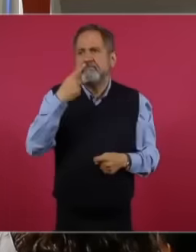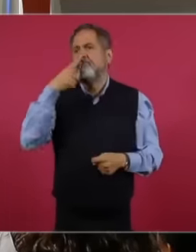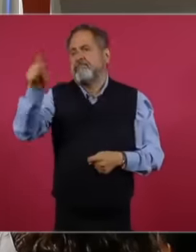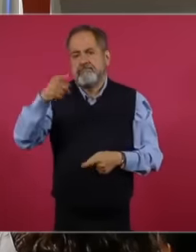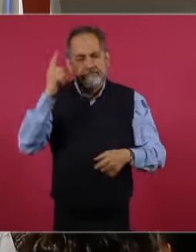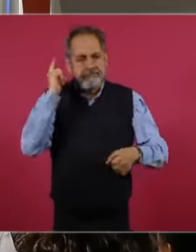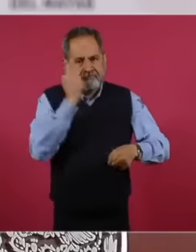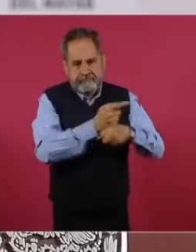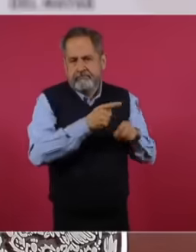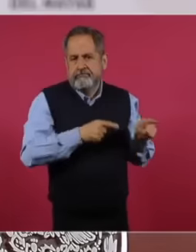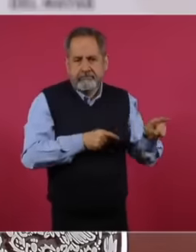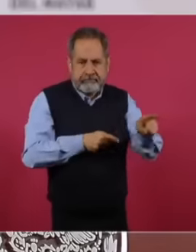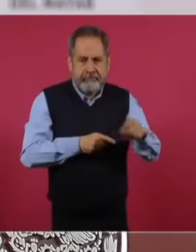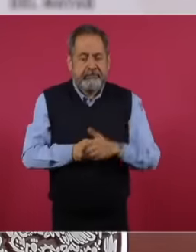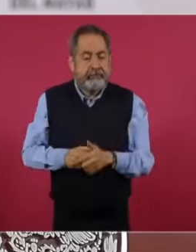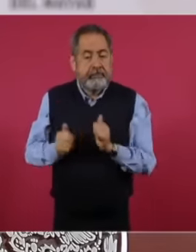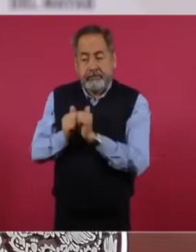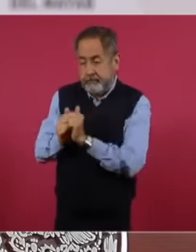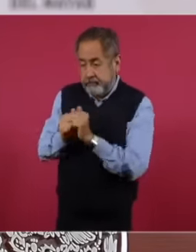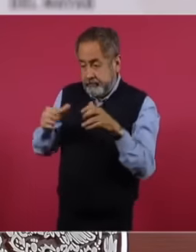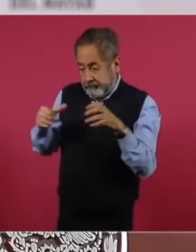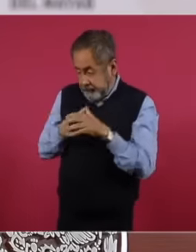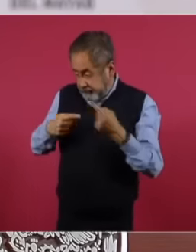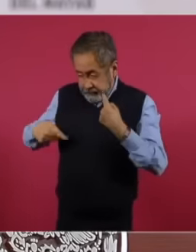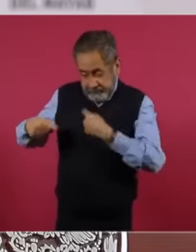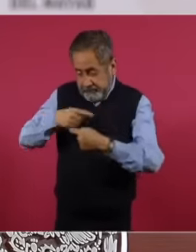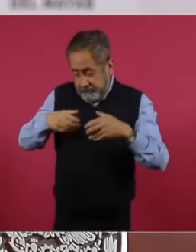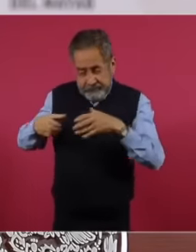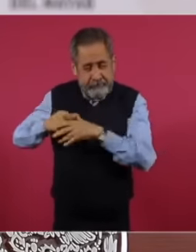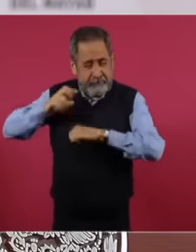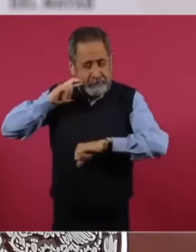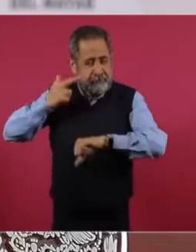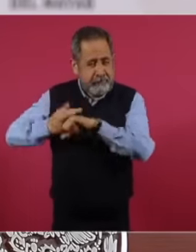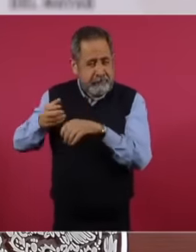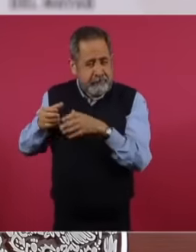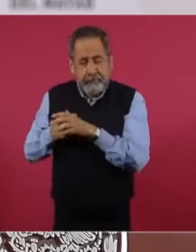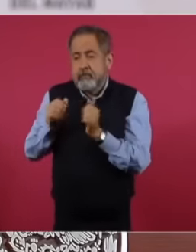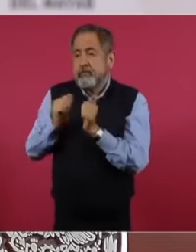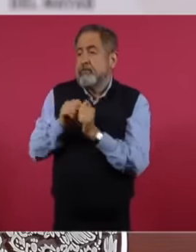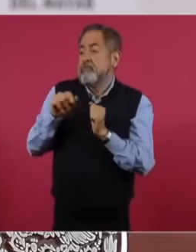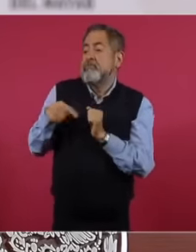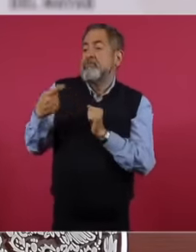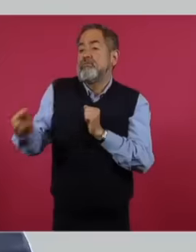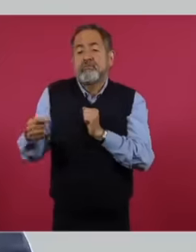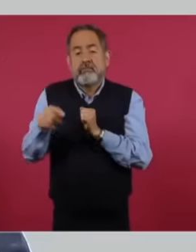in hand with our internal control body and other bodies such as the Secretariat of Marina to